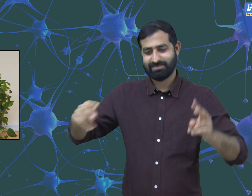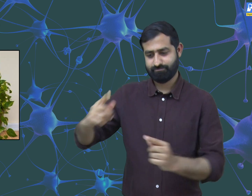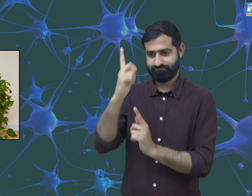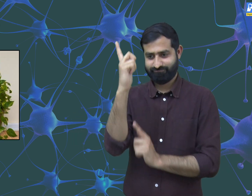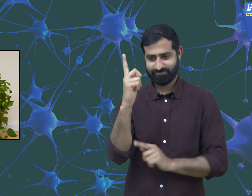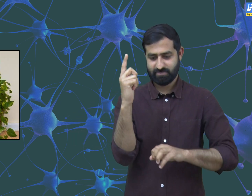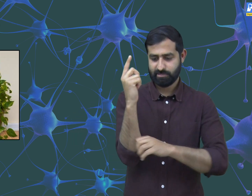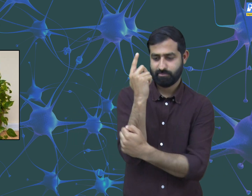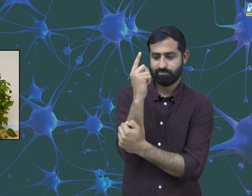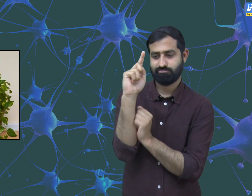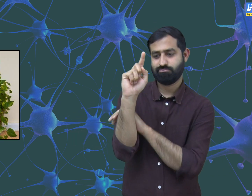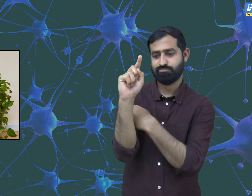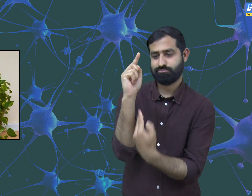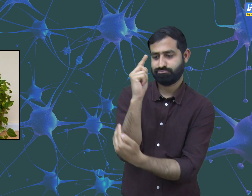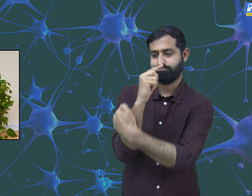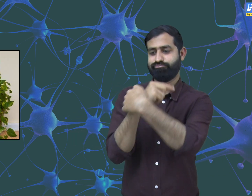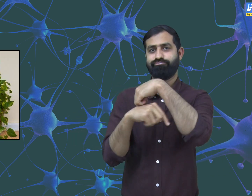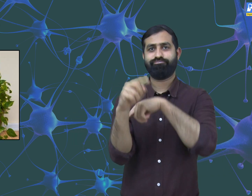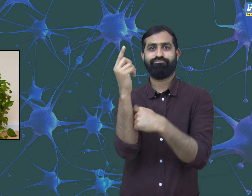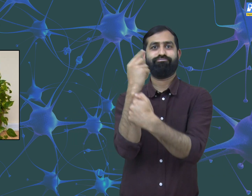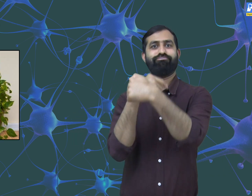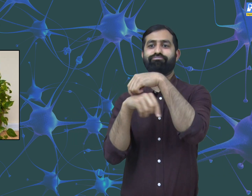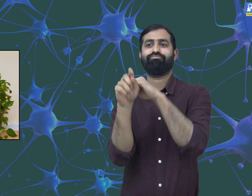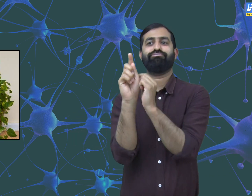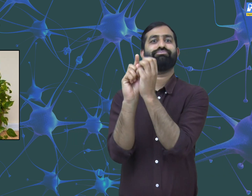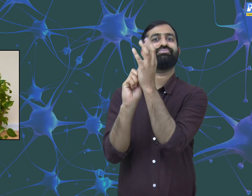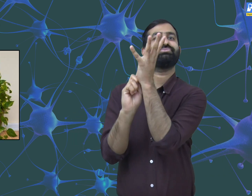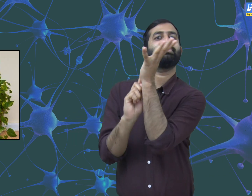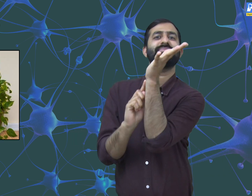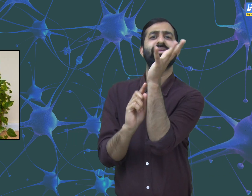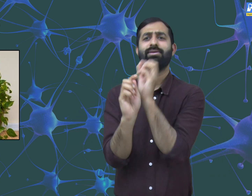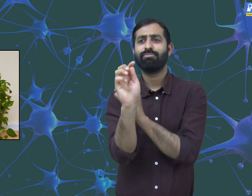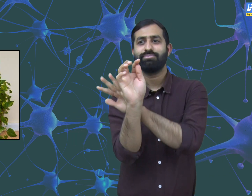They need support of poles or walls to keep growing upwards.